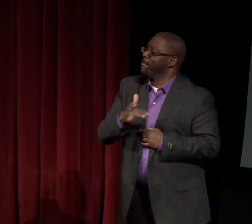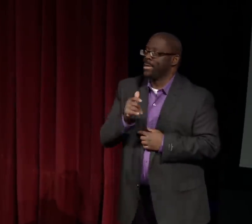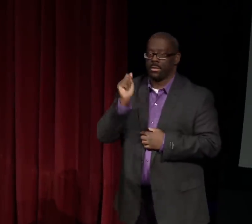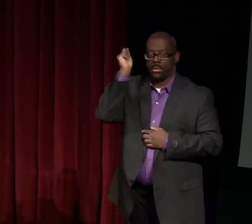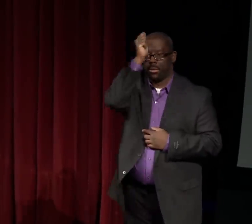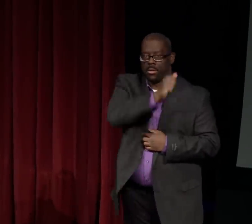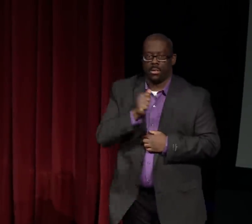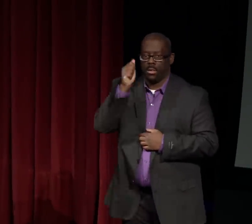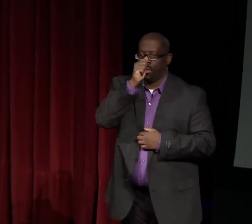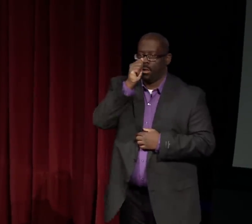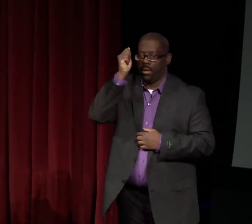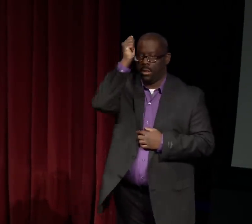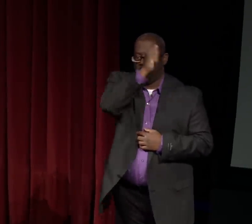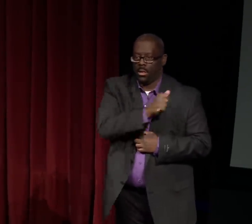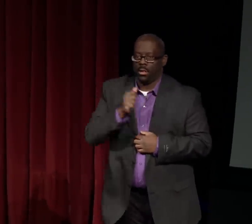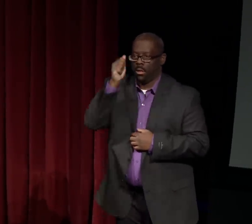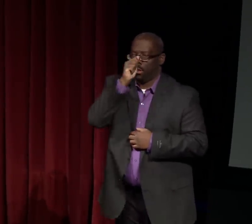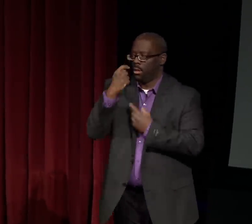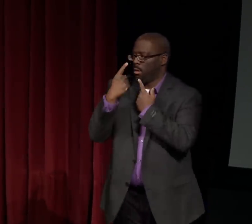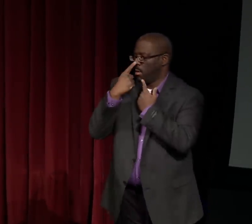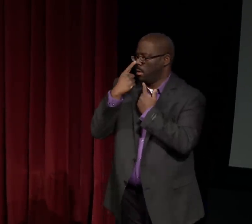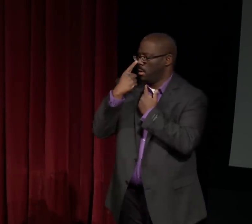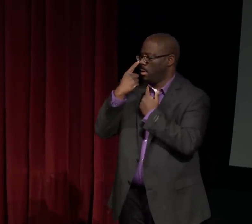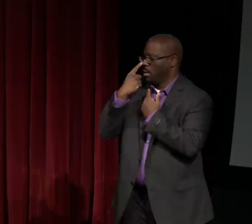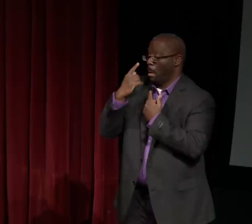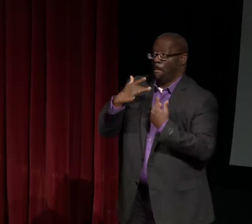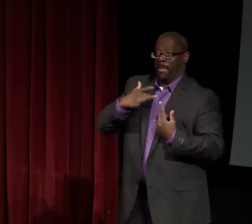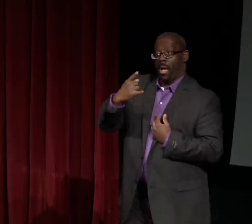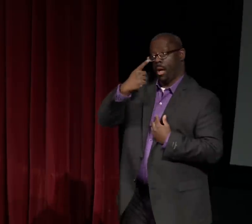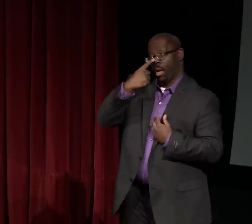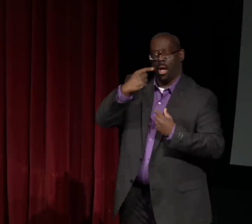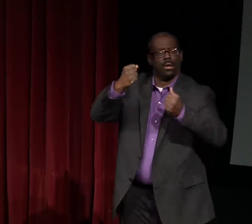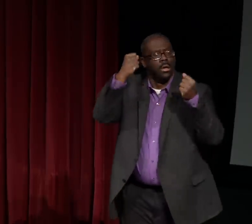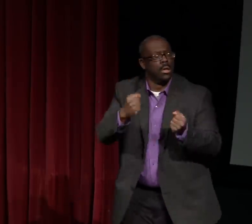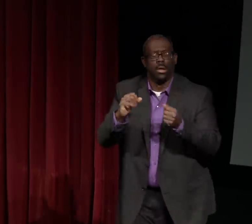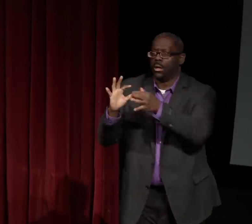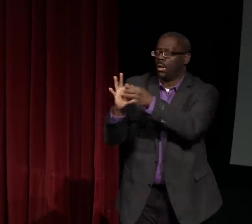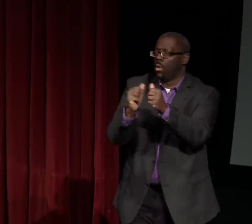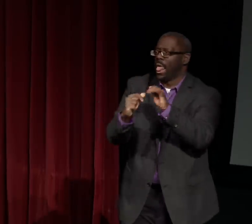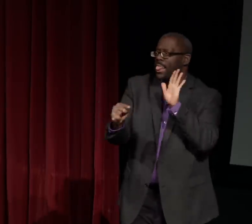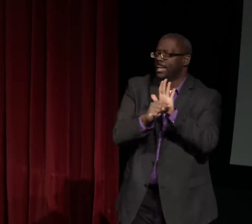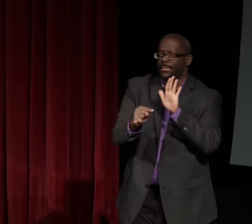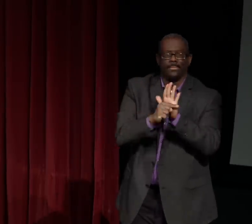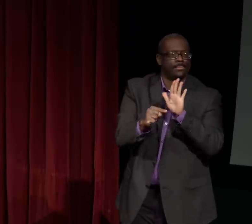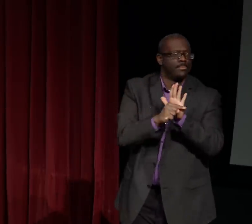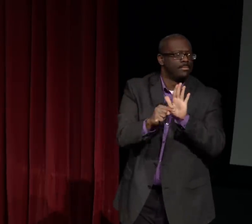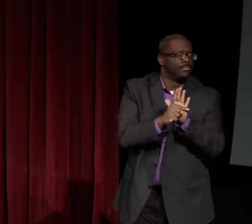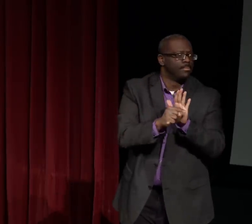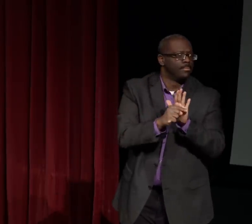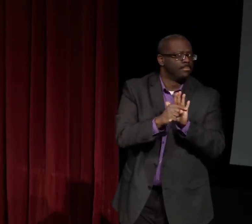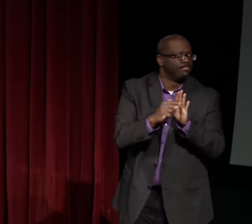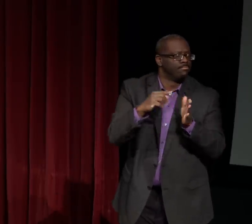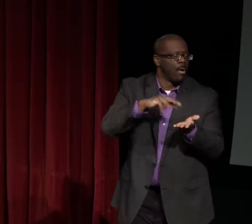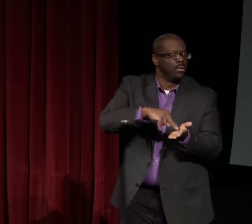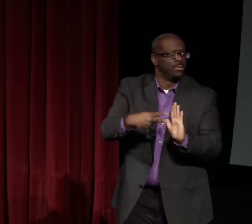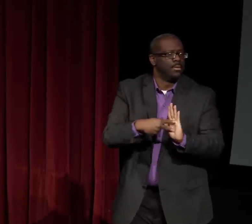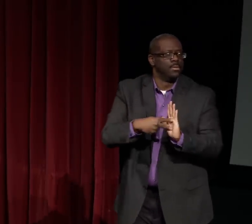because she objected to the sign that we had been using previously, which was the "A" that traced the face